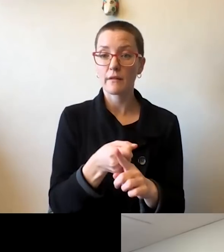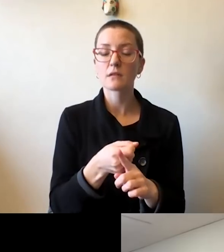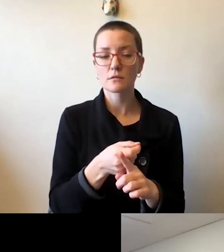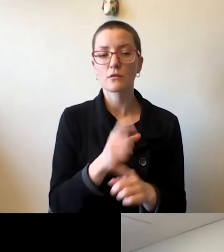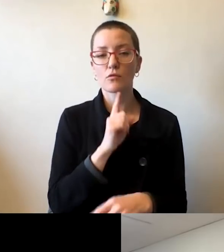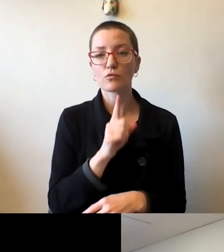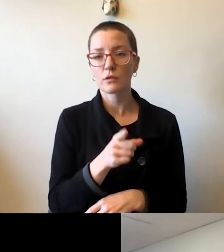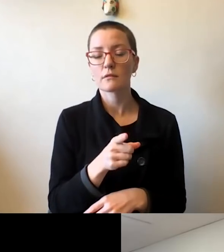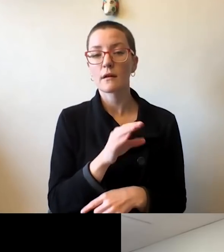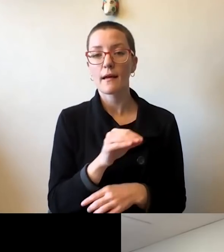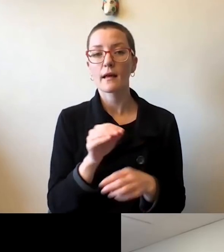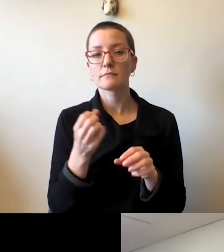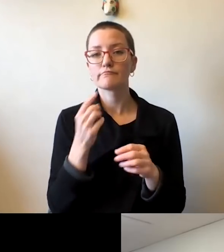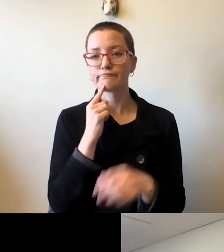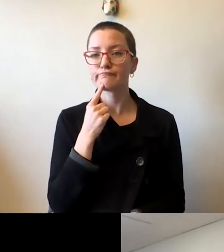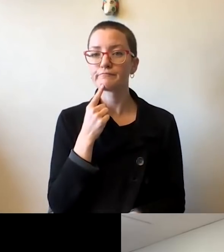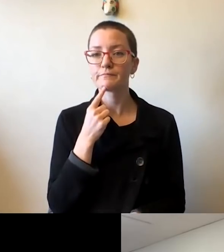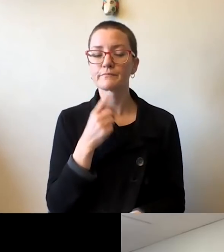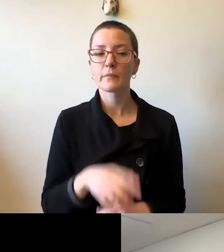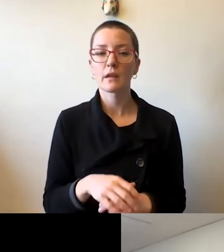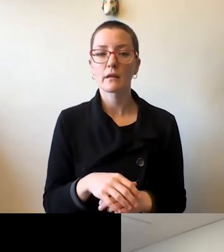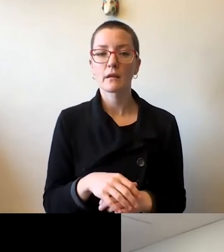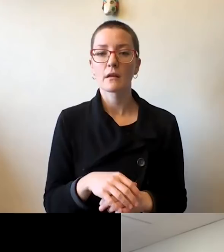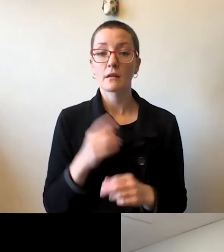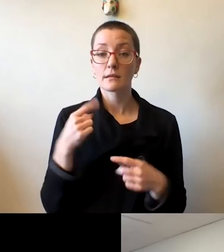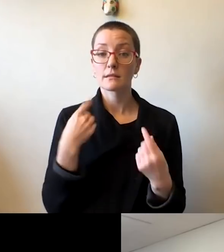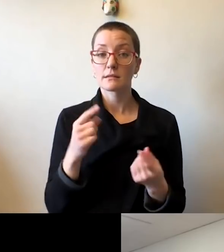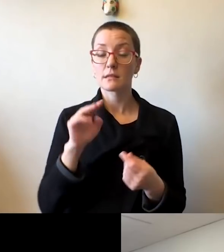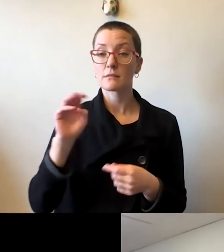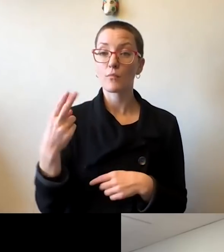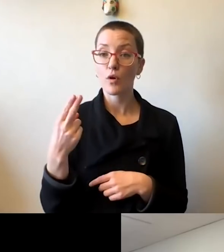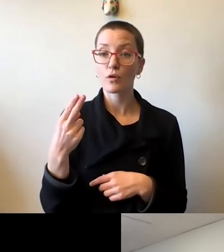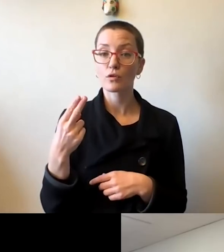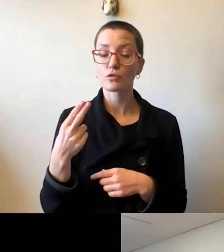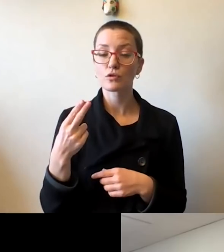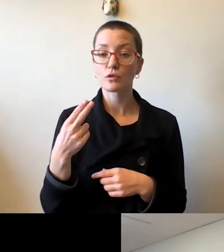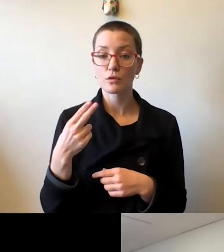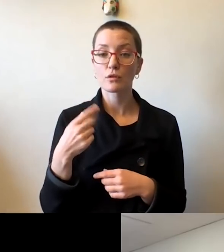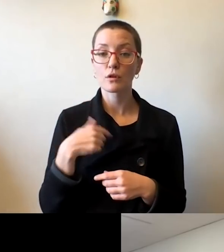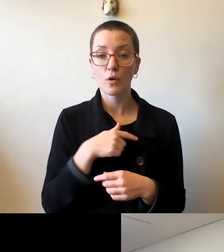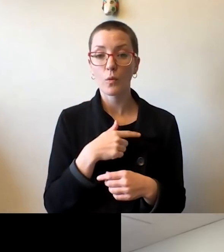and since March, we have been making contingency plans